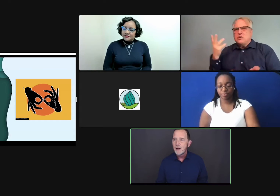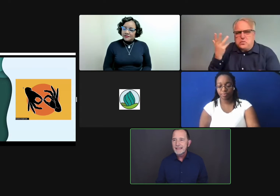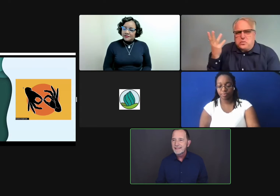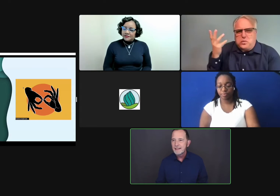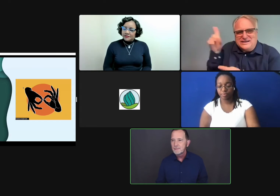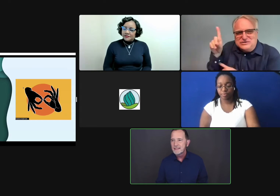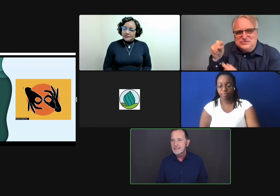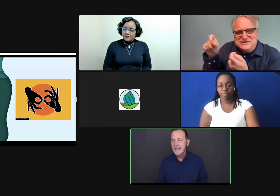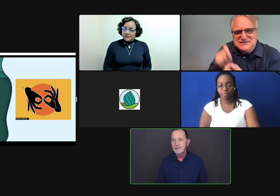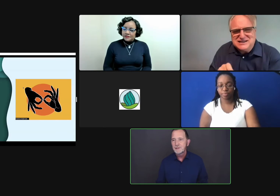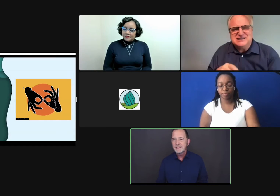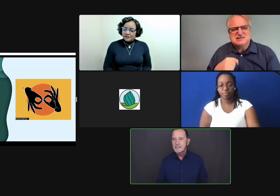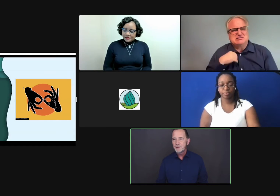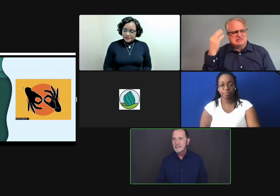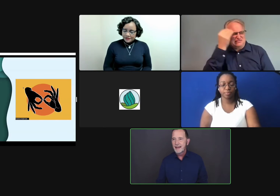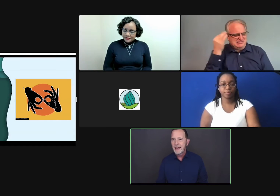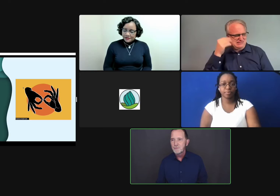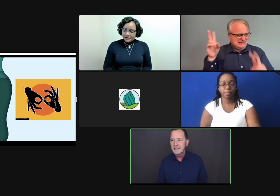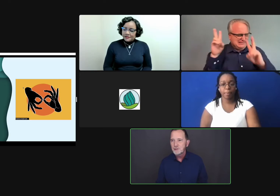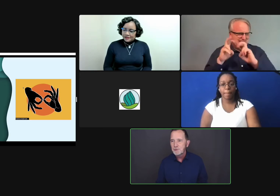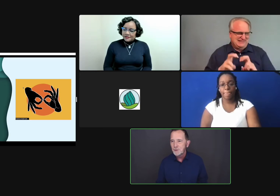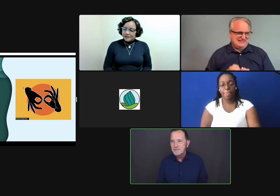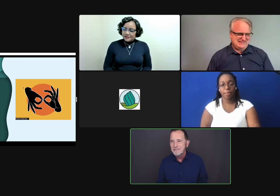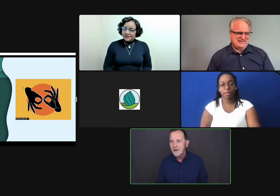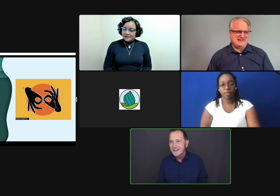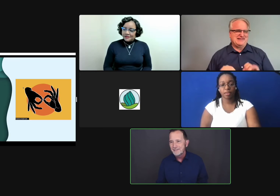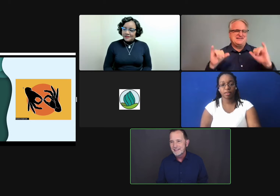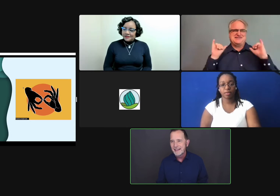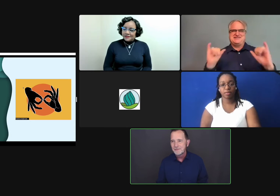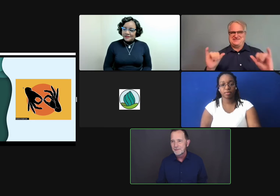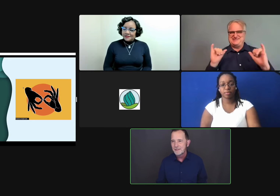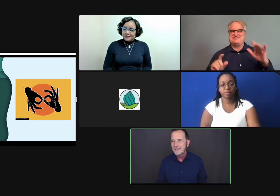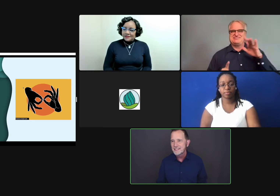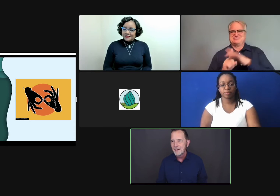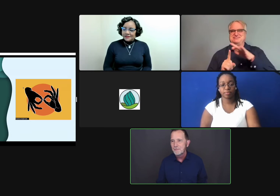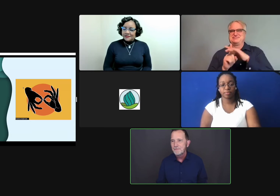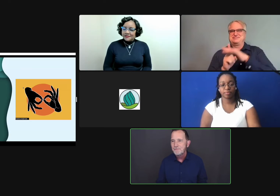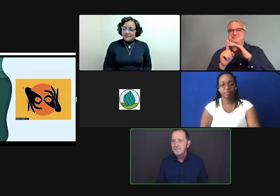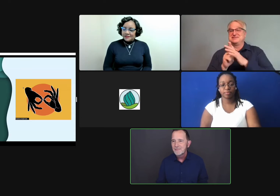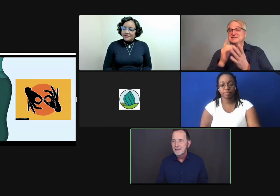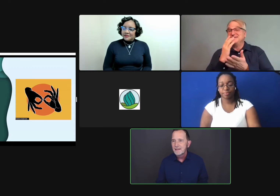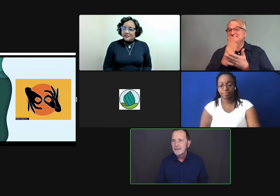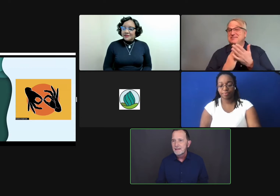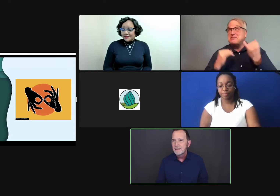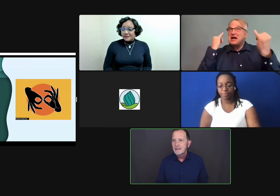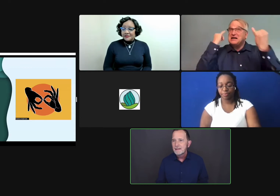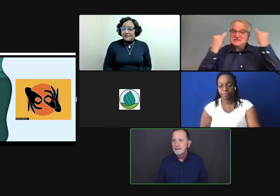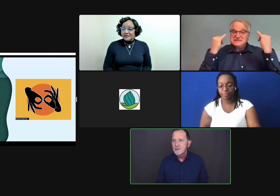All I can tell them is how good an experience I had when the interpreter was my friend at that previous job.